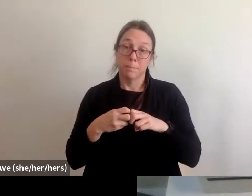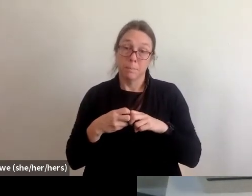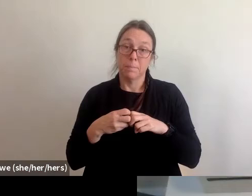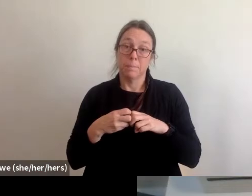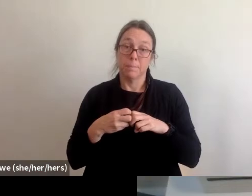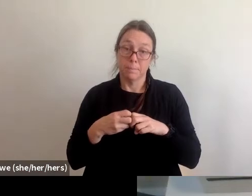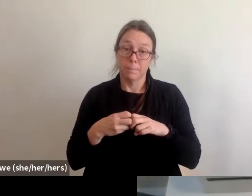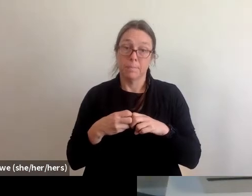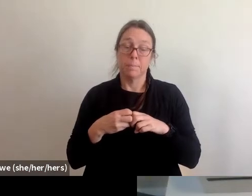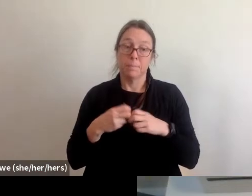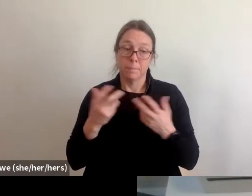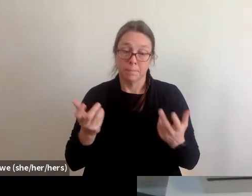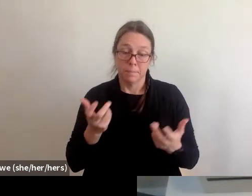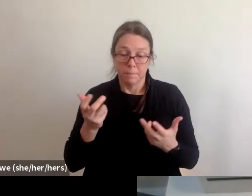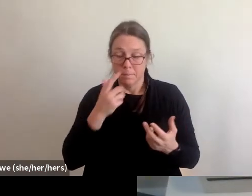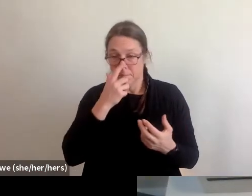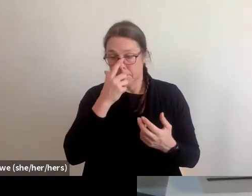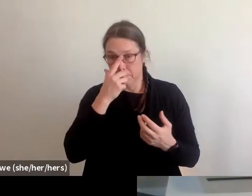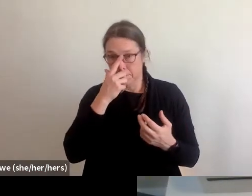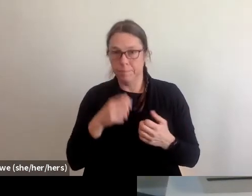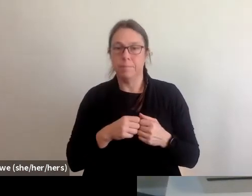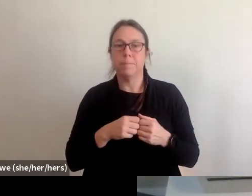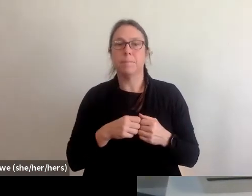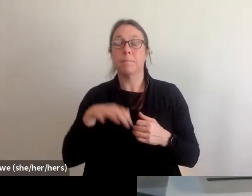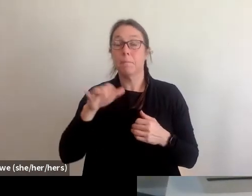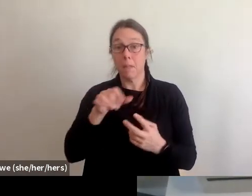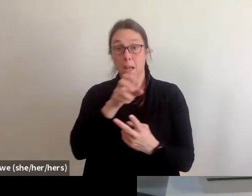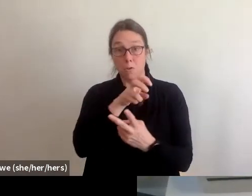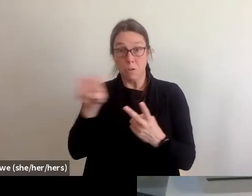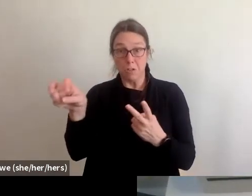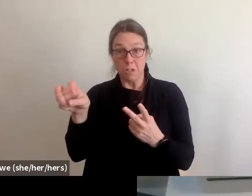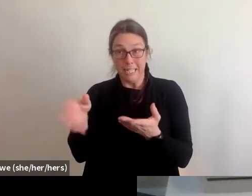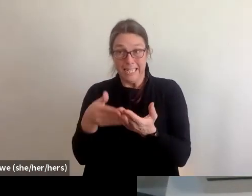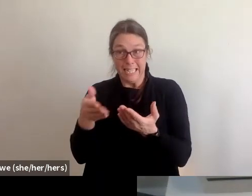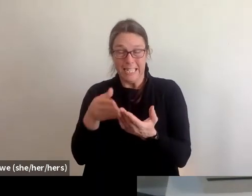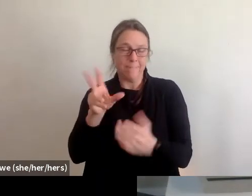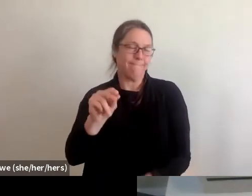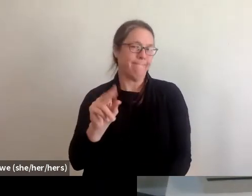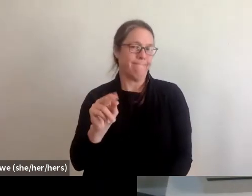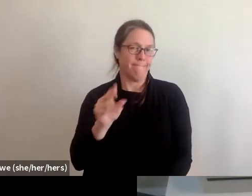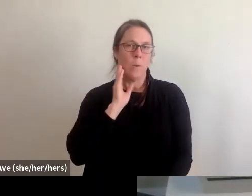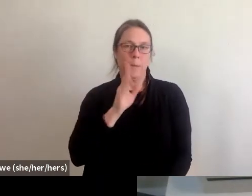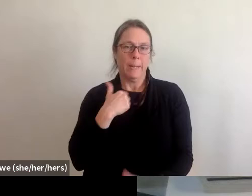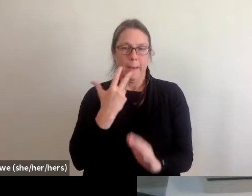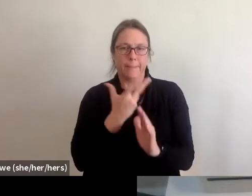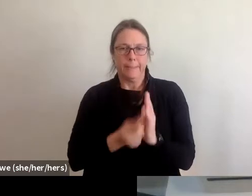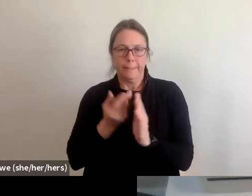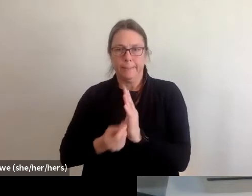in mind that that transition is not smooth there will be gaps. I think a study just came out